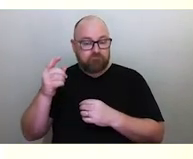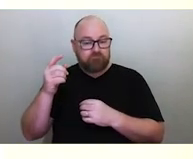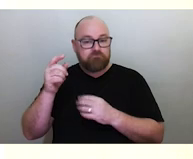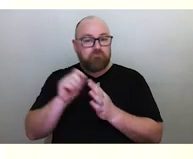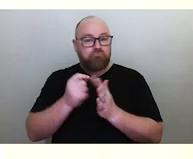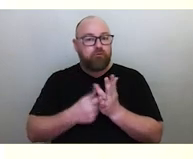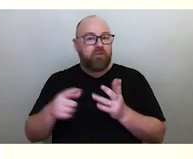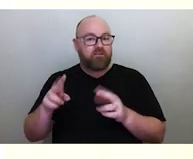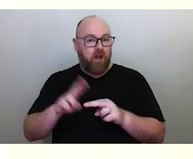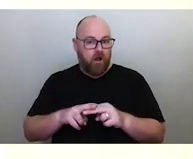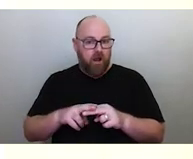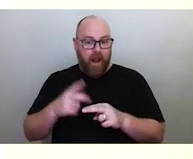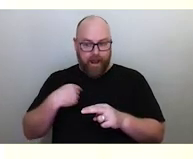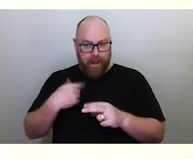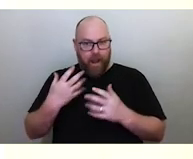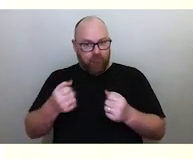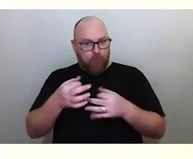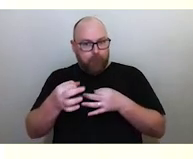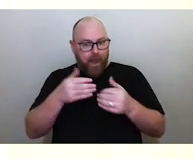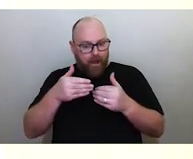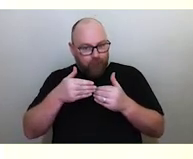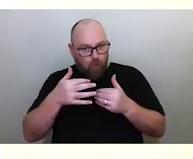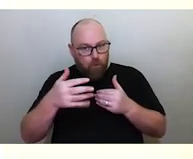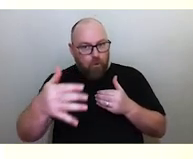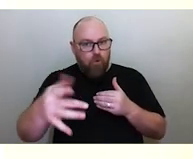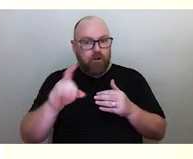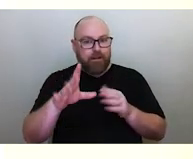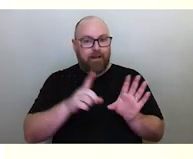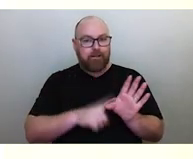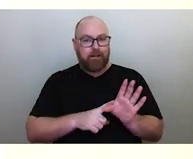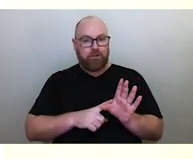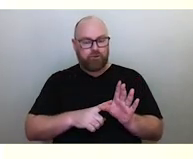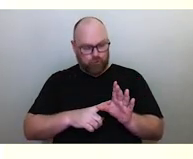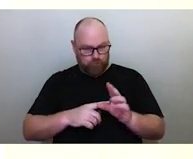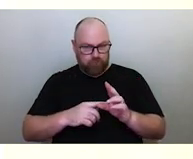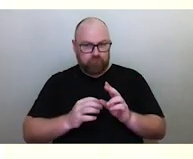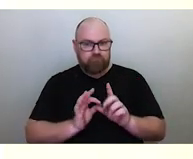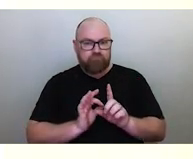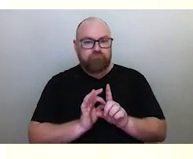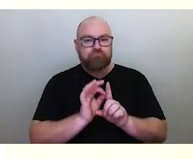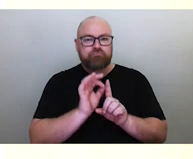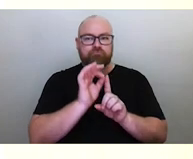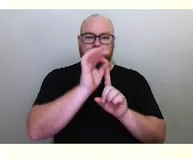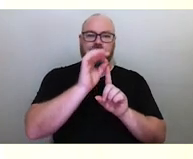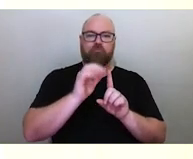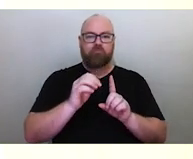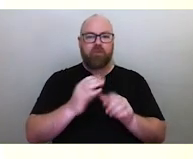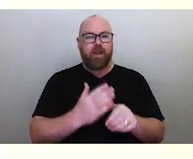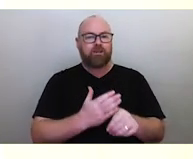a plan for the next decade to build up the world of Indigenous Astronomy, because we both understood